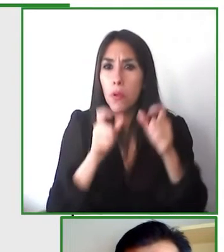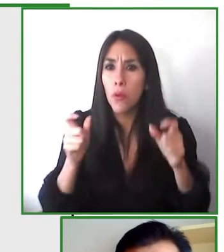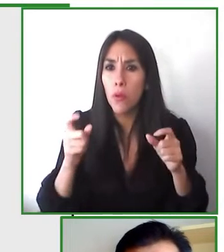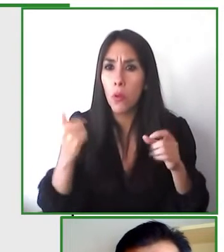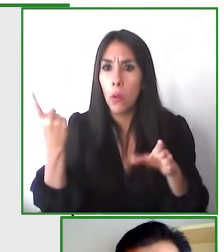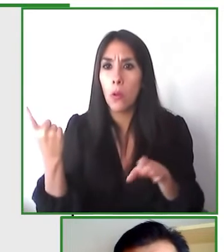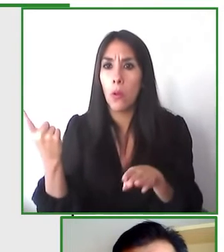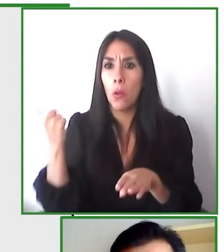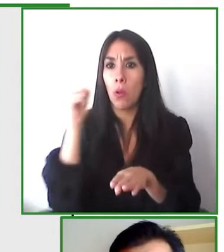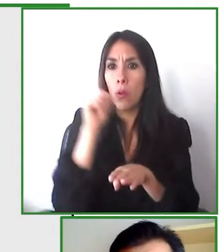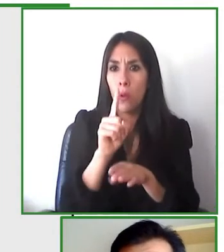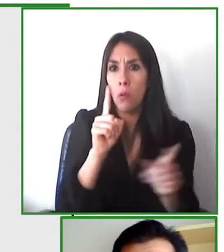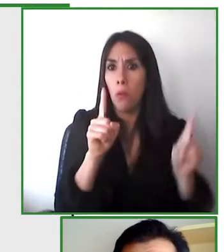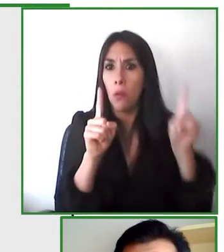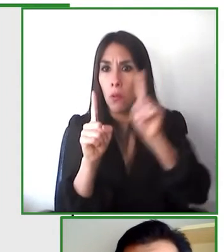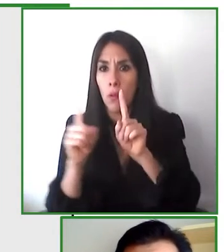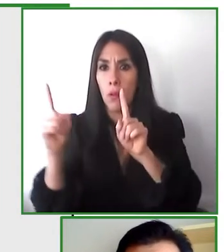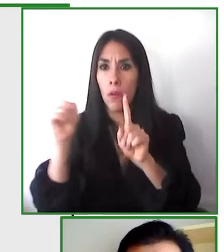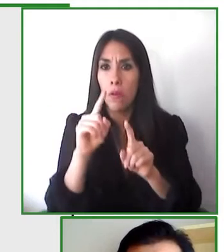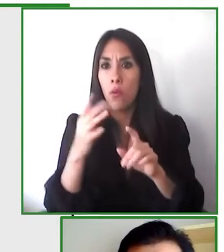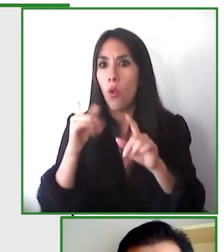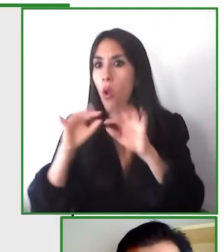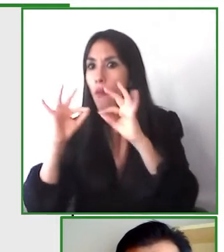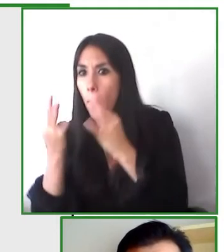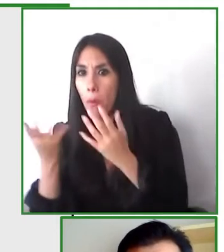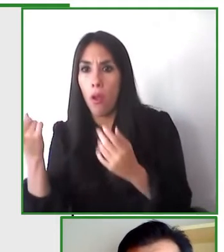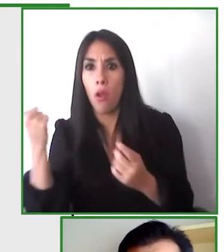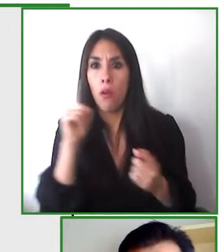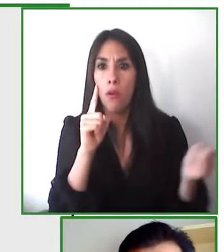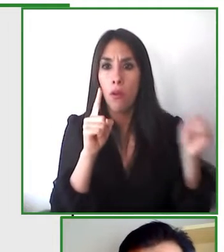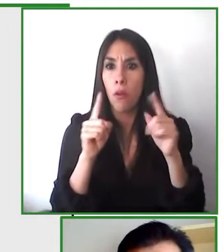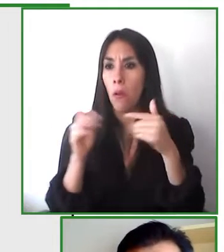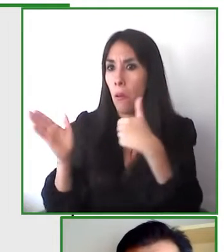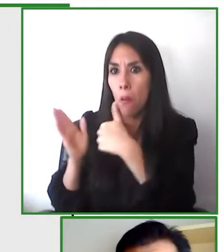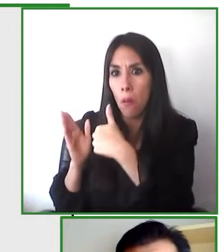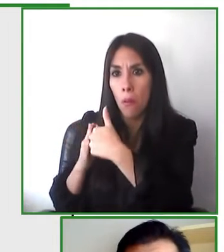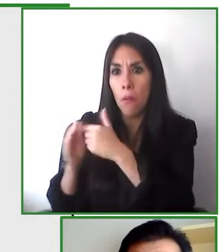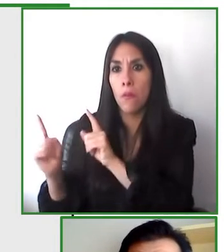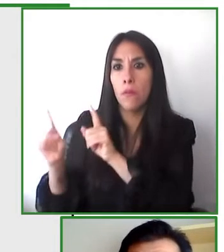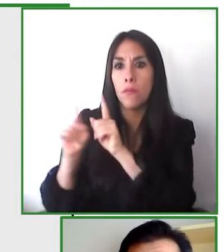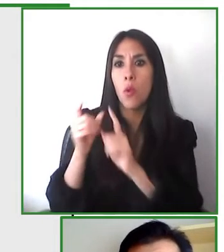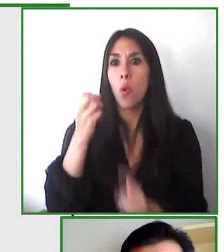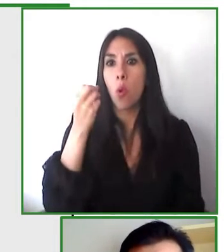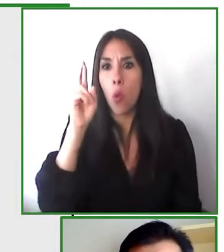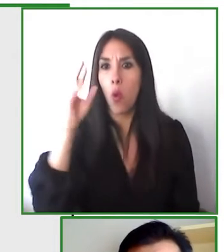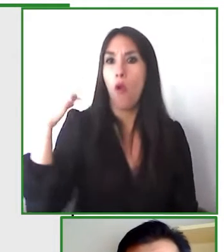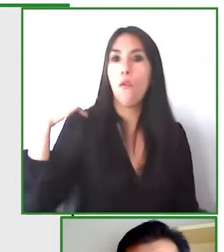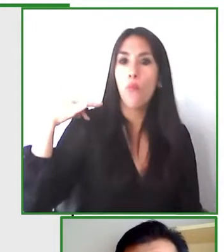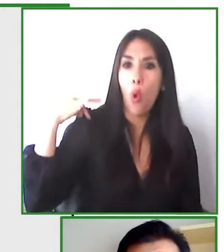only used for very small populations but most of these people aren't able to use them when they want to travel with their family member or